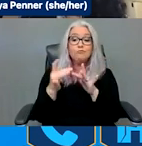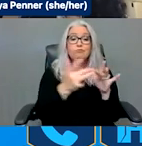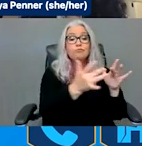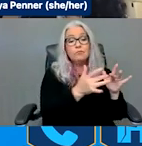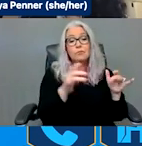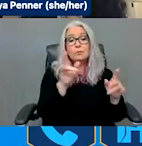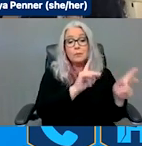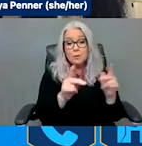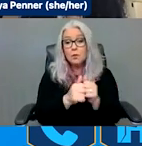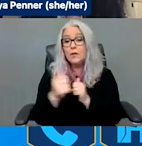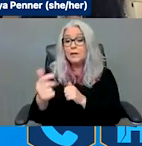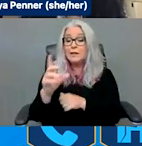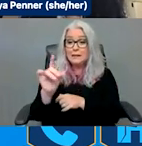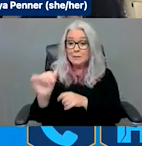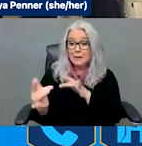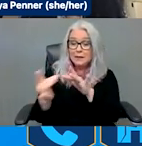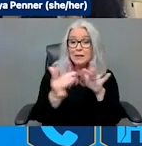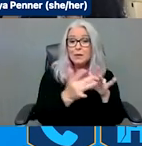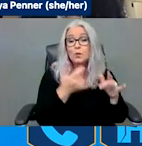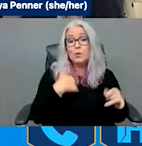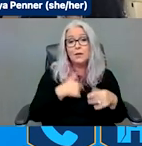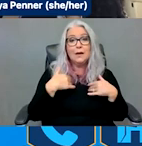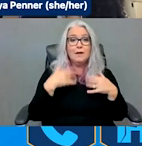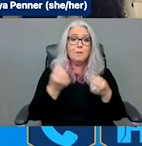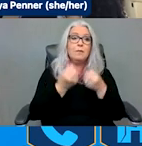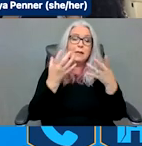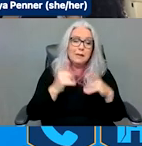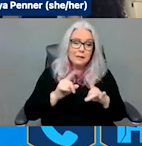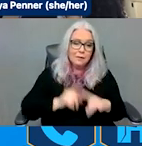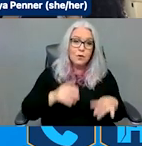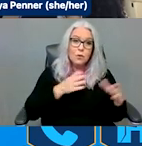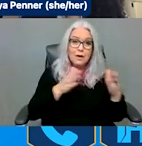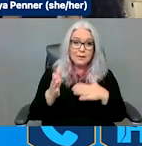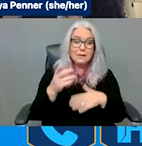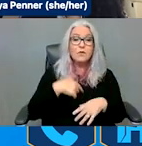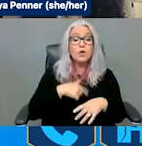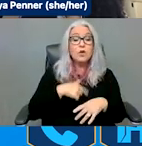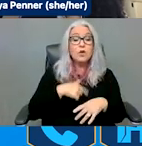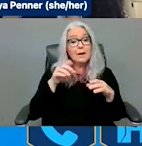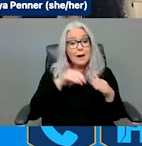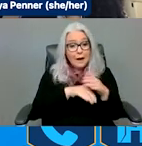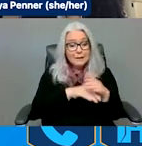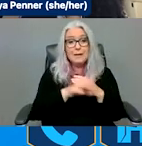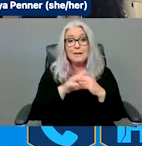reaching out to people with disabilities and people with access and functional needs throughout disasters and in our communities.